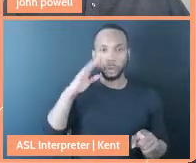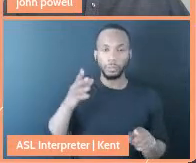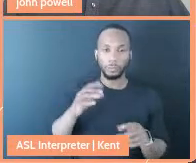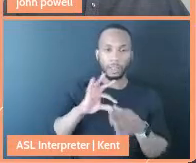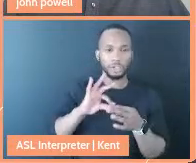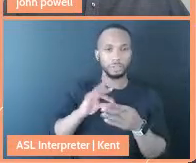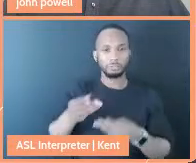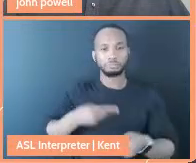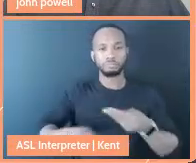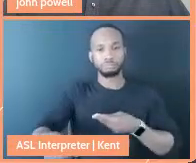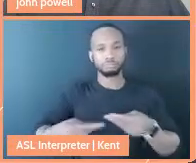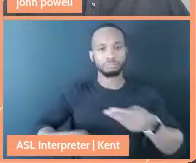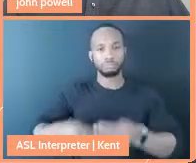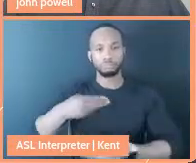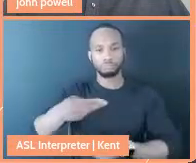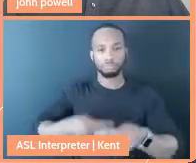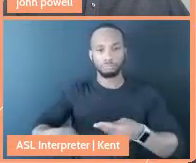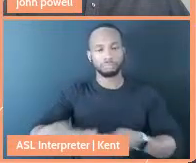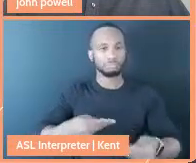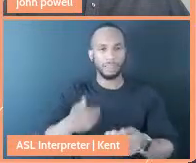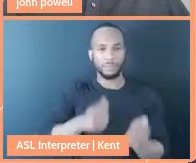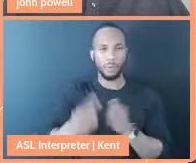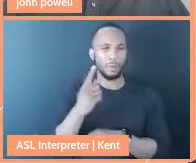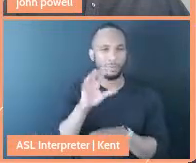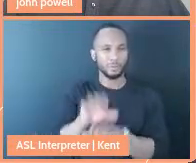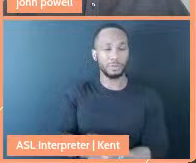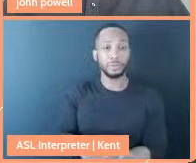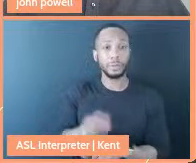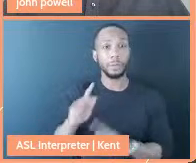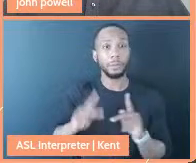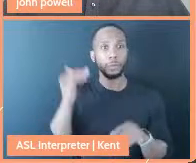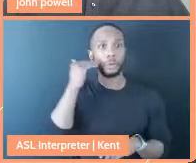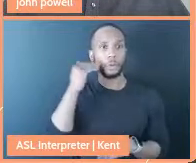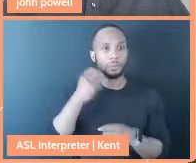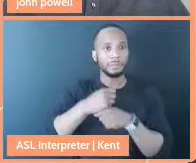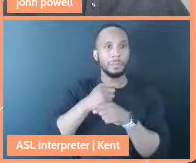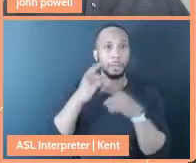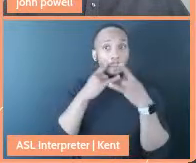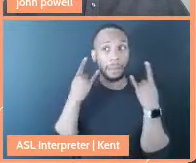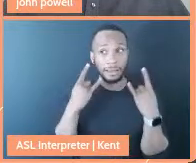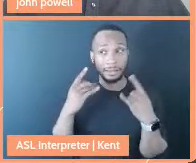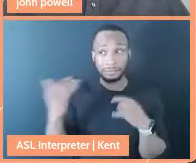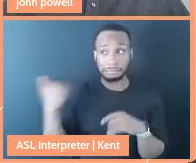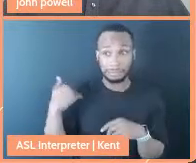everyone was. People knew I was sewing masks, they were like, "Can I buy some masks?" And I'm like,